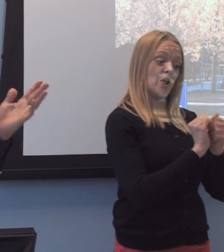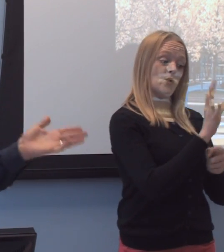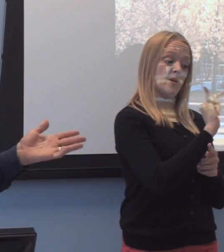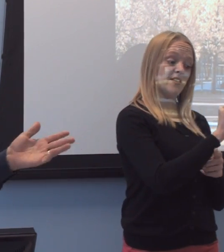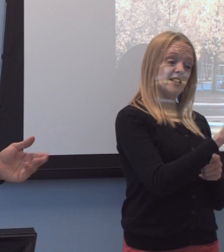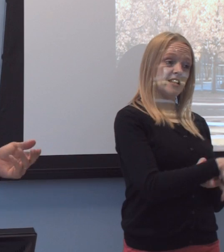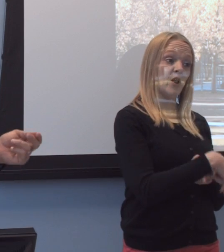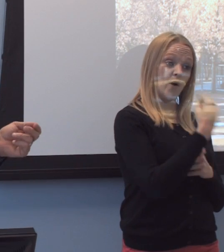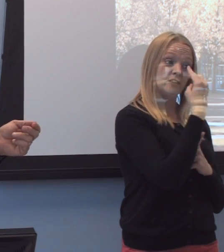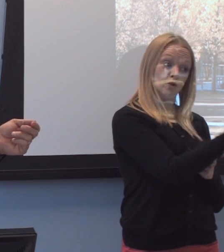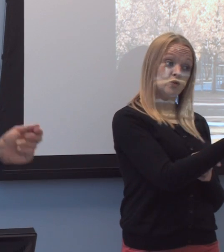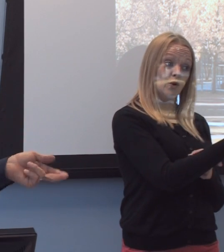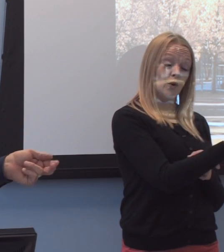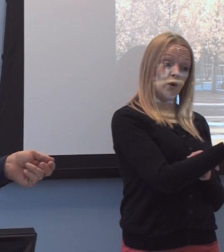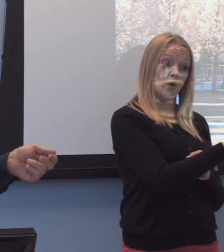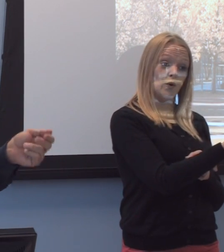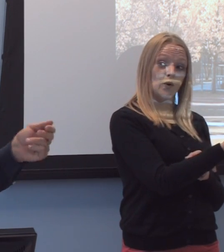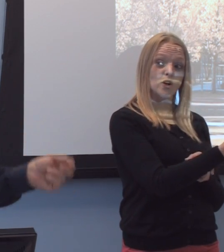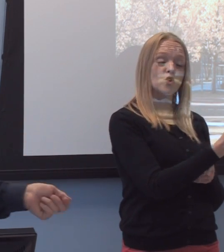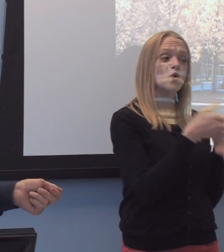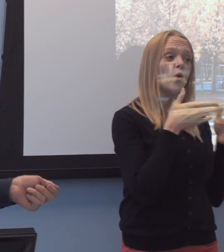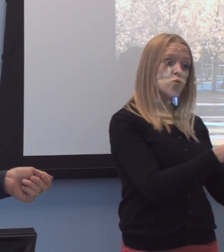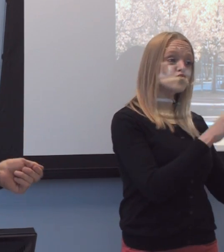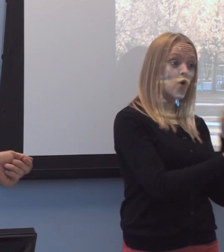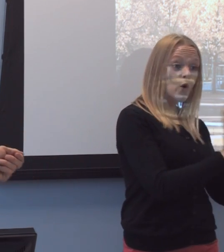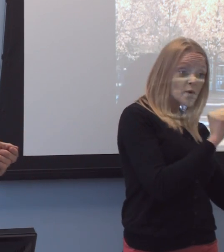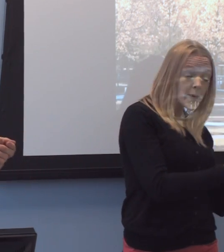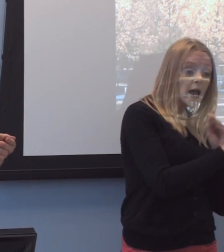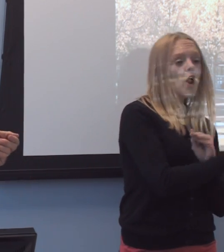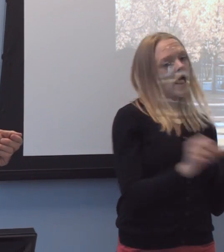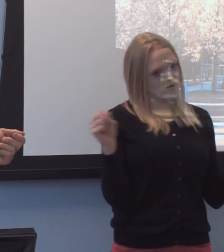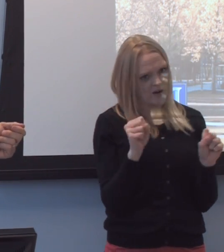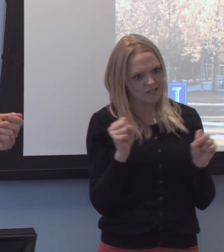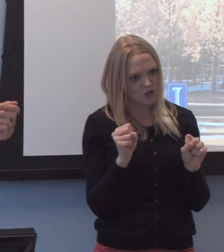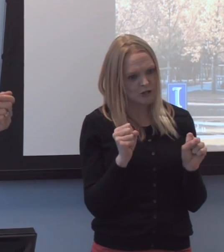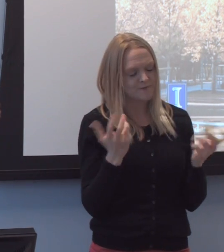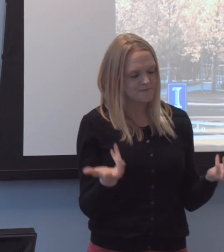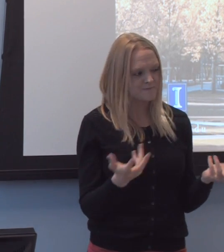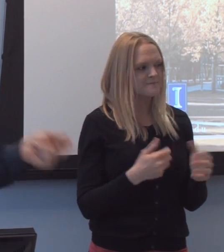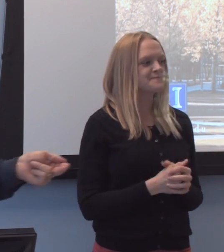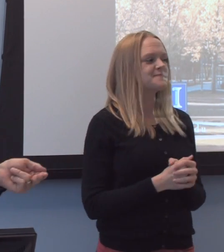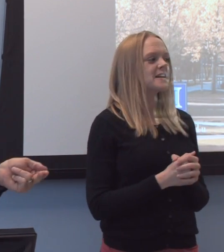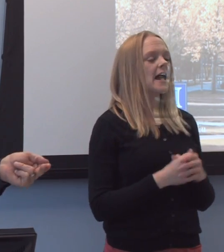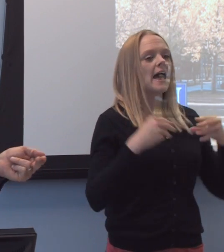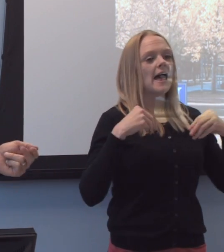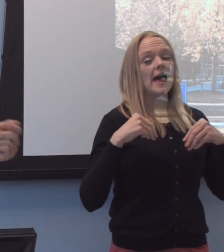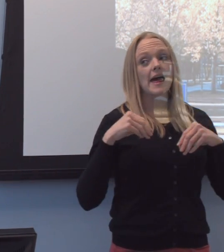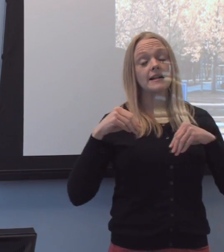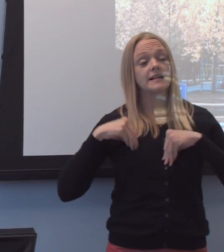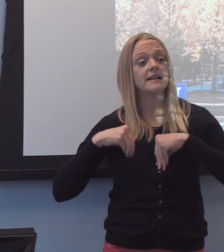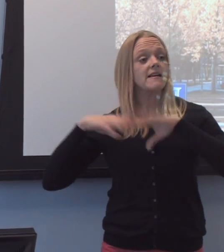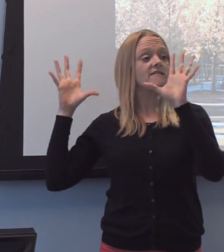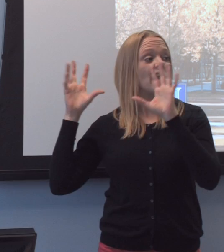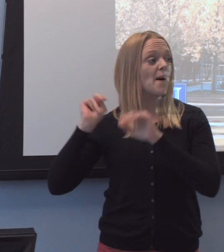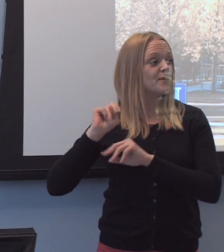There's-- road repair and winter. And-and giving up North Carolina to come to Illinois,